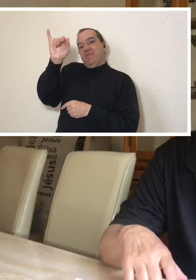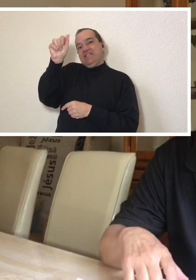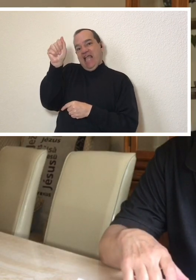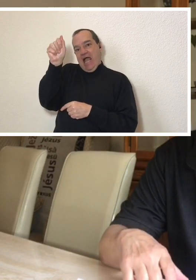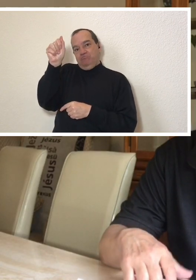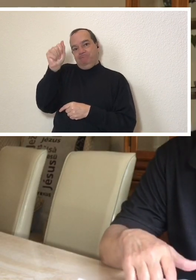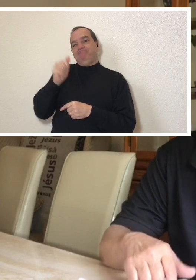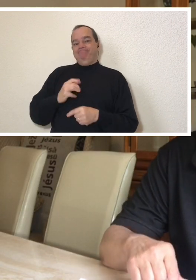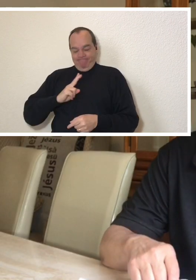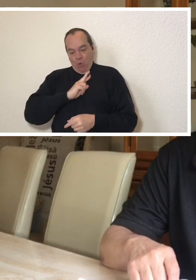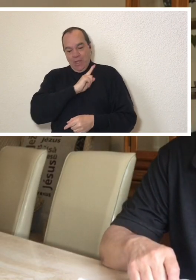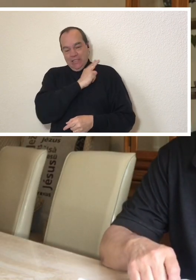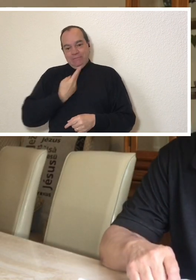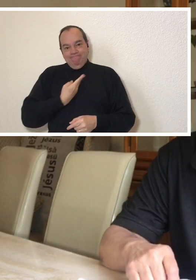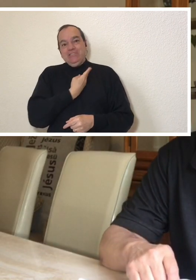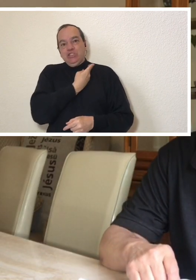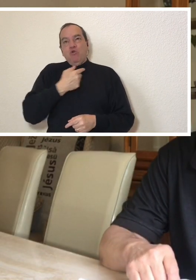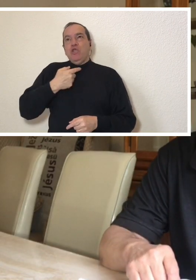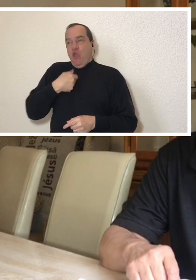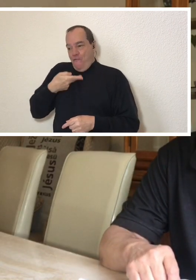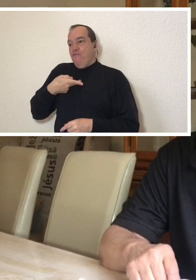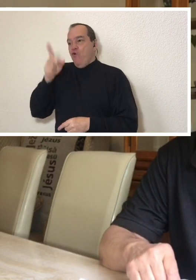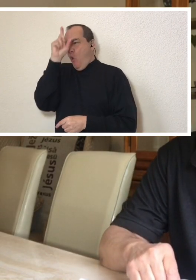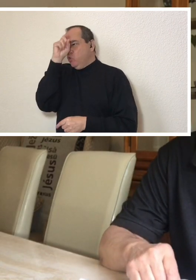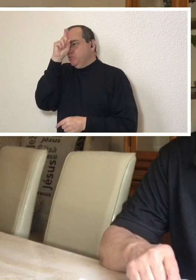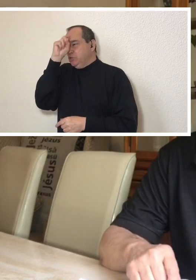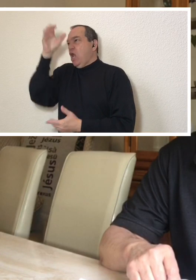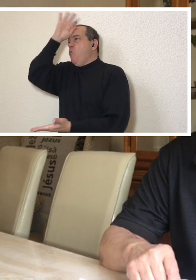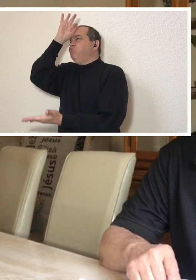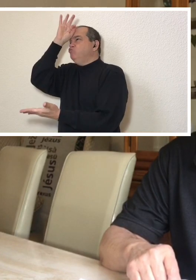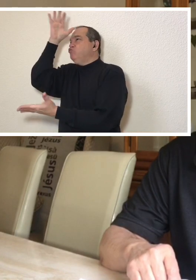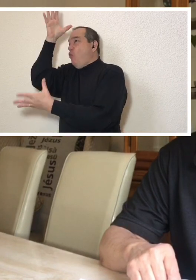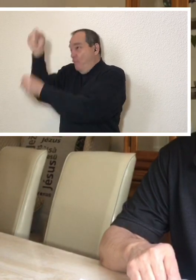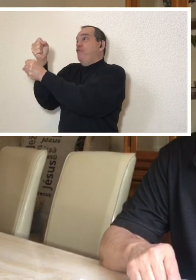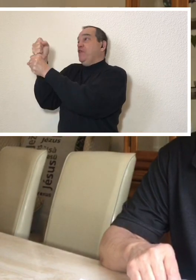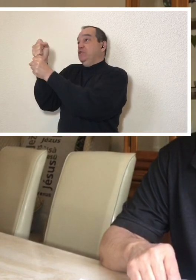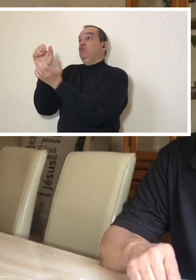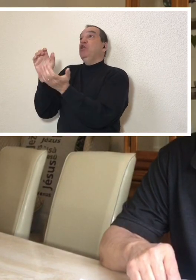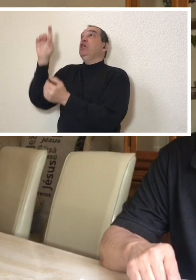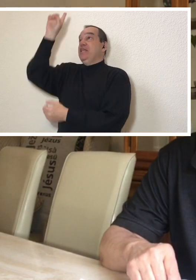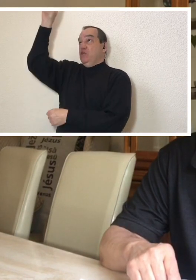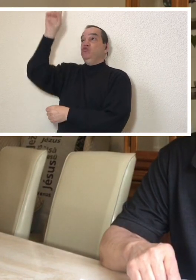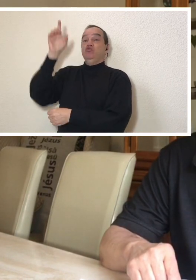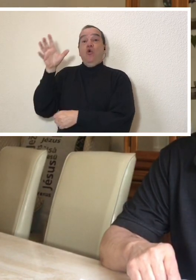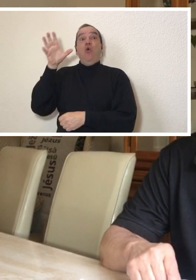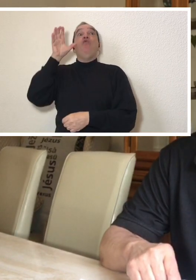I went to the hospital very confident in God's word and sure that he would hear the prayers